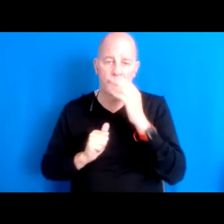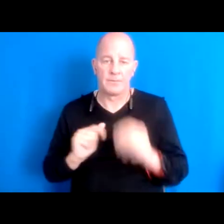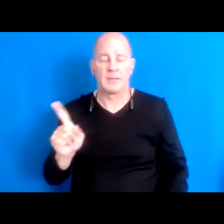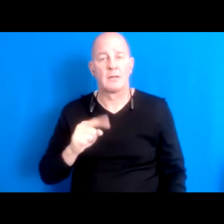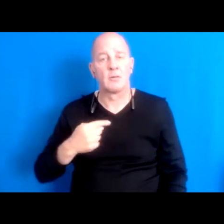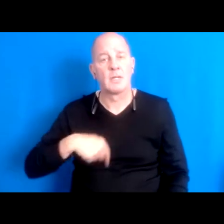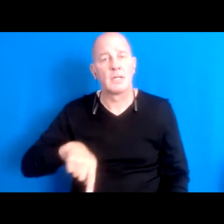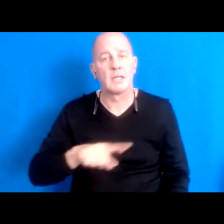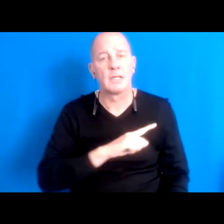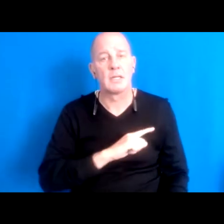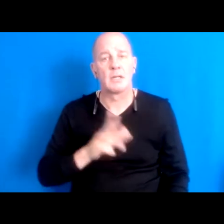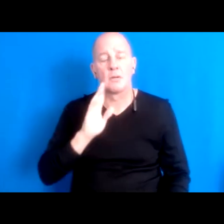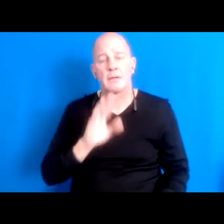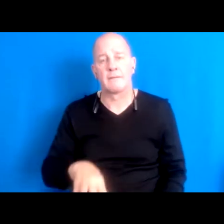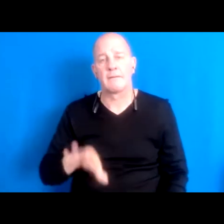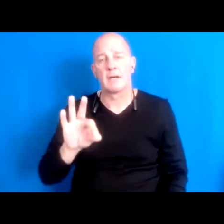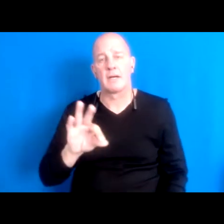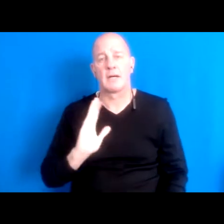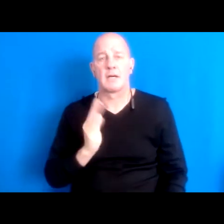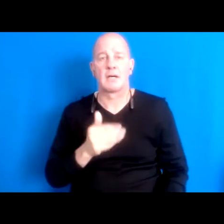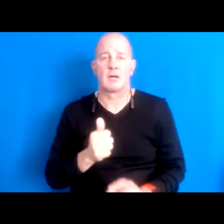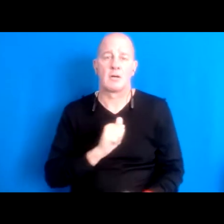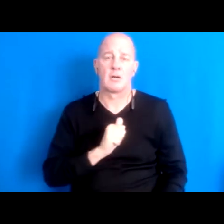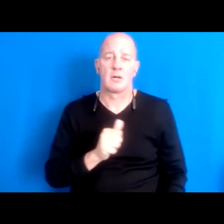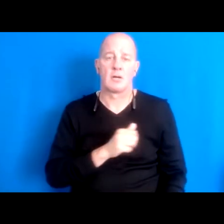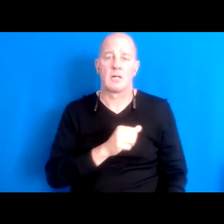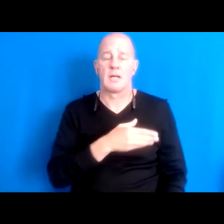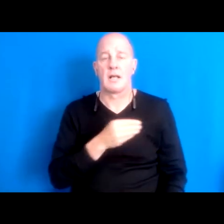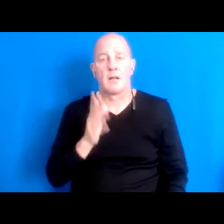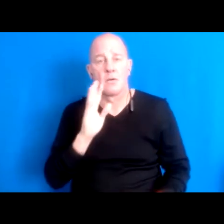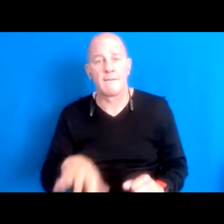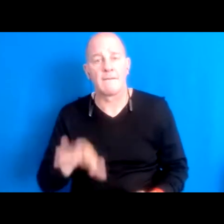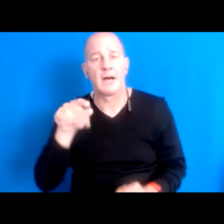we source, this. 16:16:44 When we're gone.